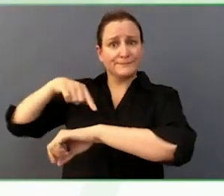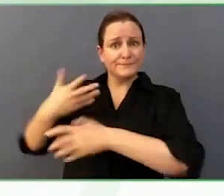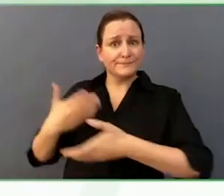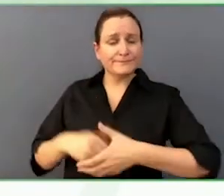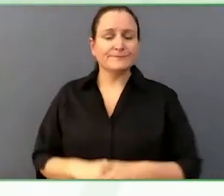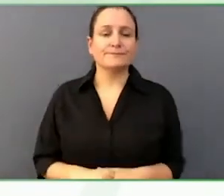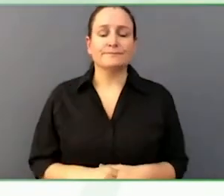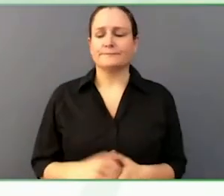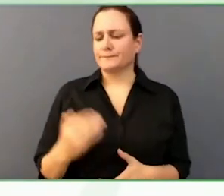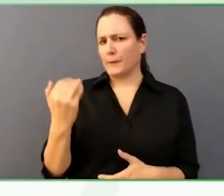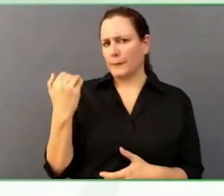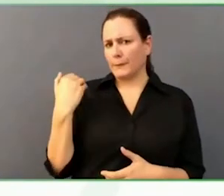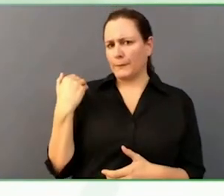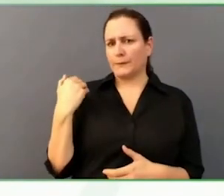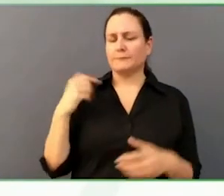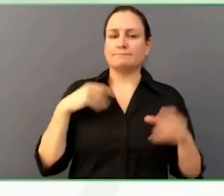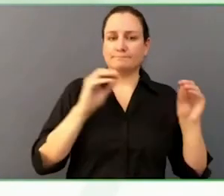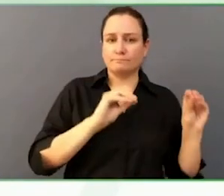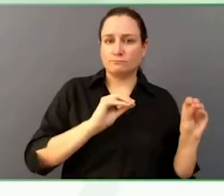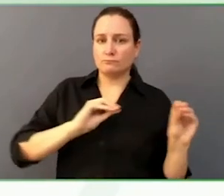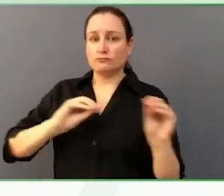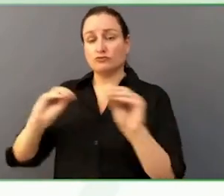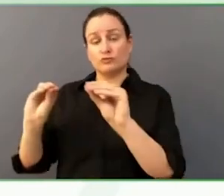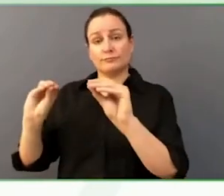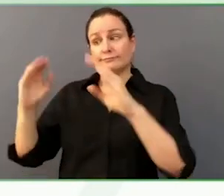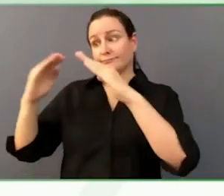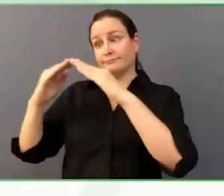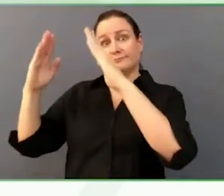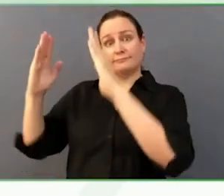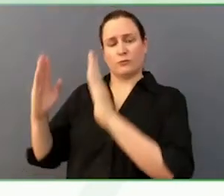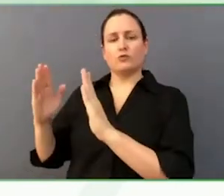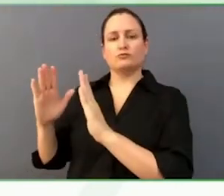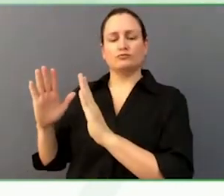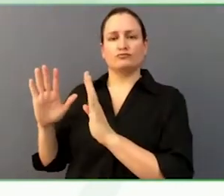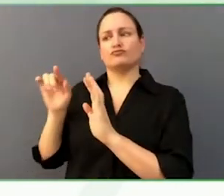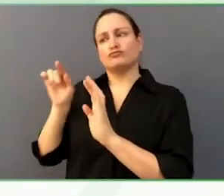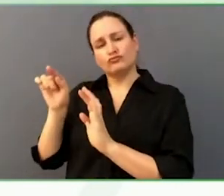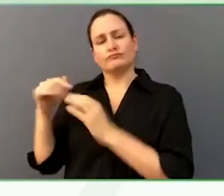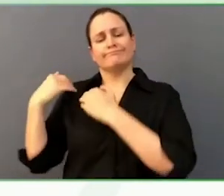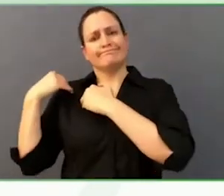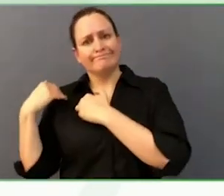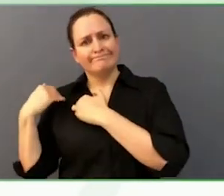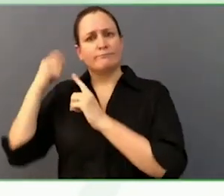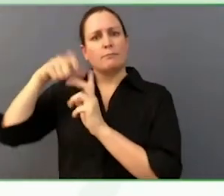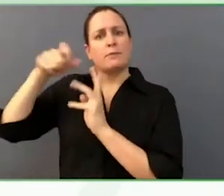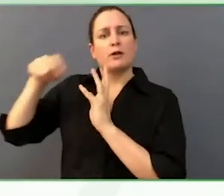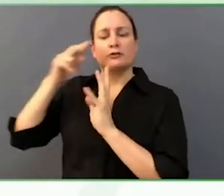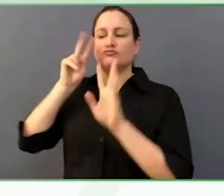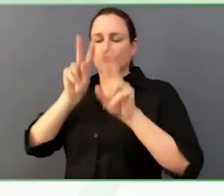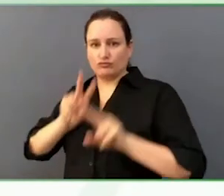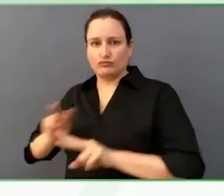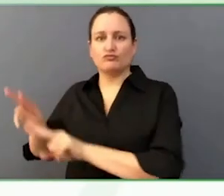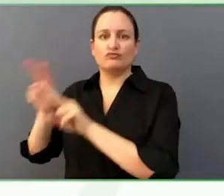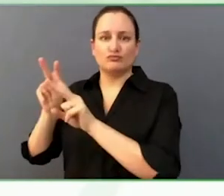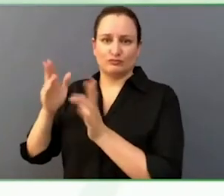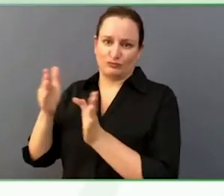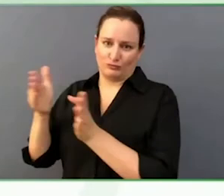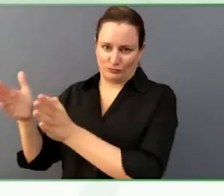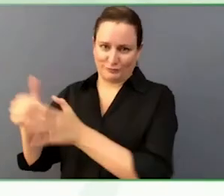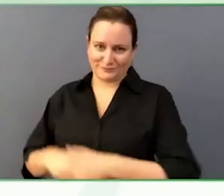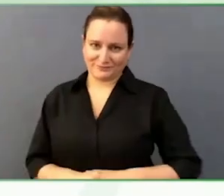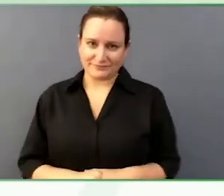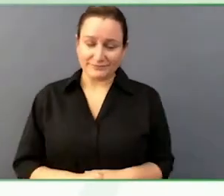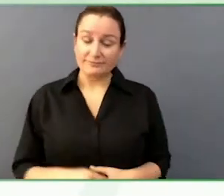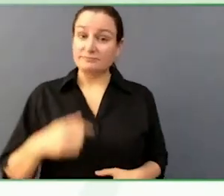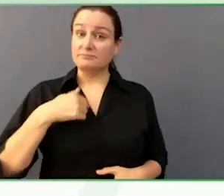Home, and in the meantime, I am an author of two books, I am an